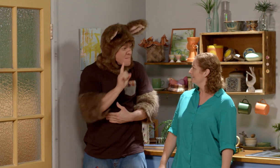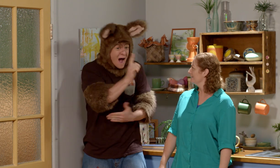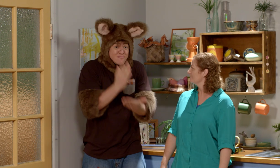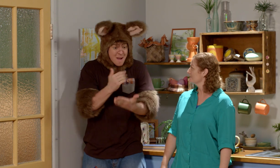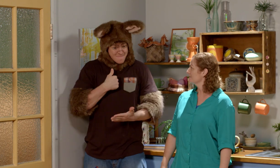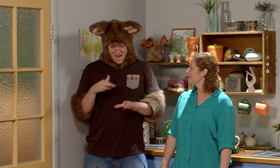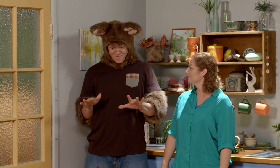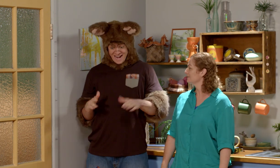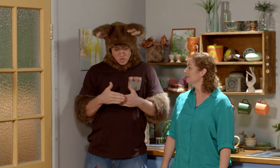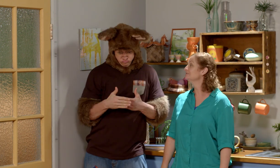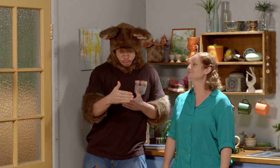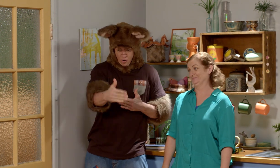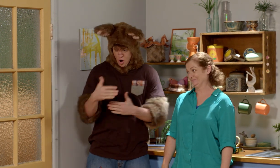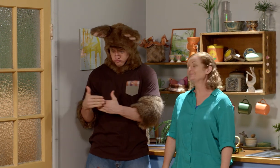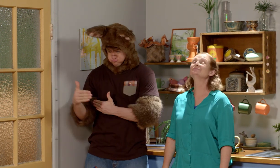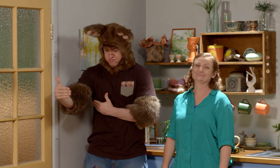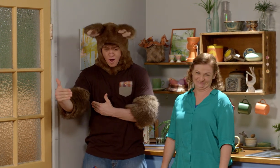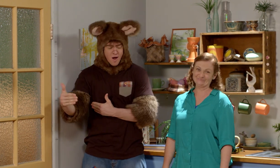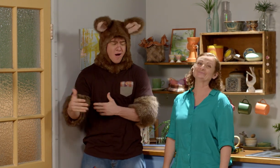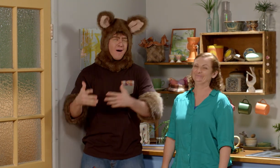But it wasn't them, it was my feet growing bigger.